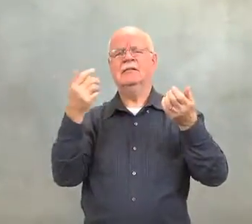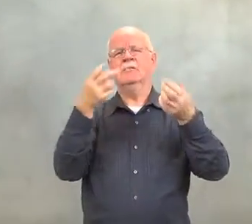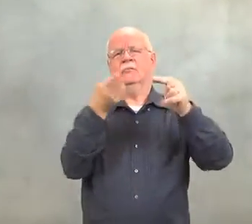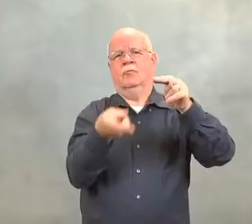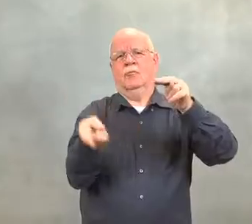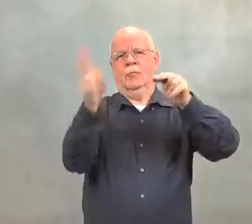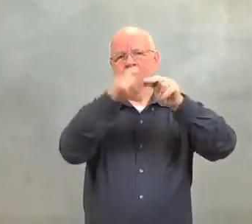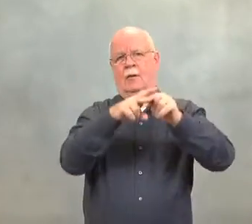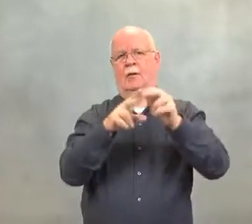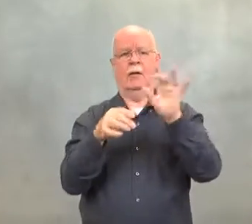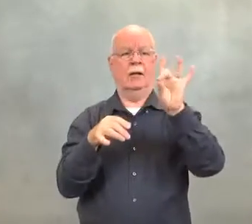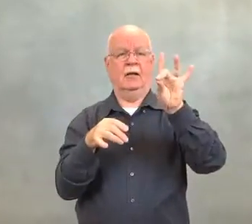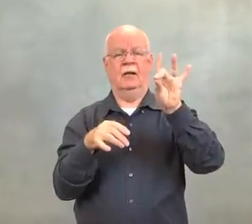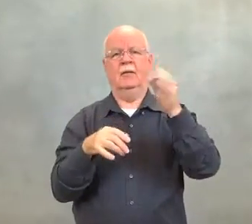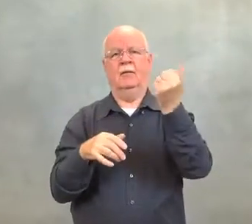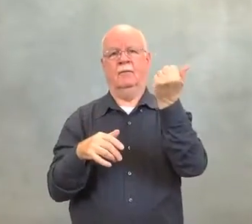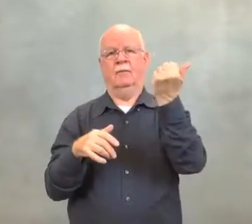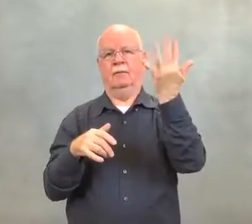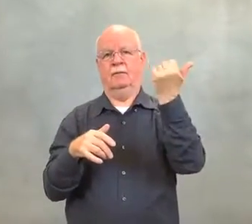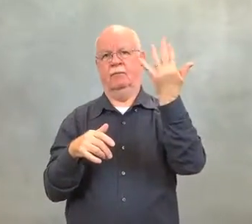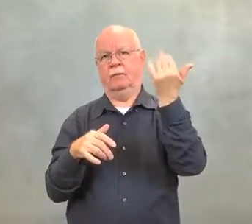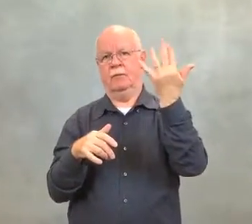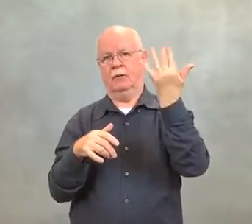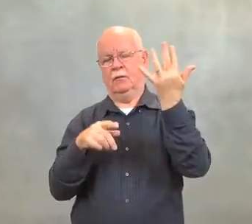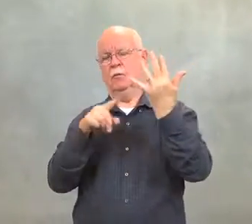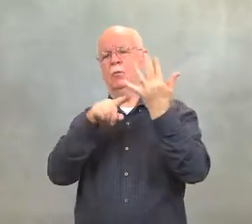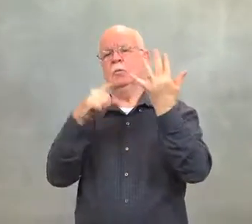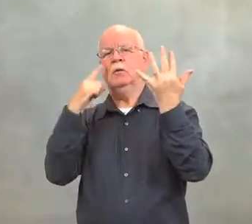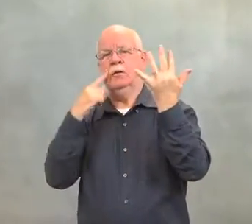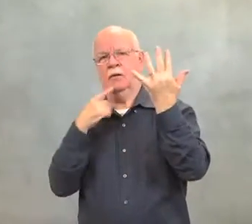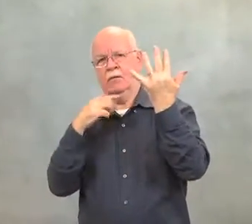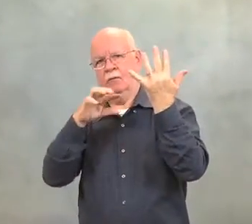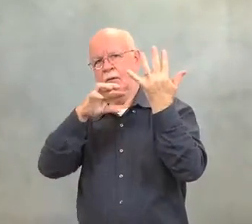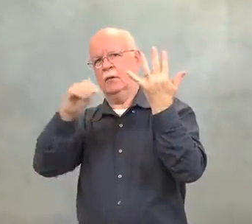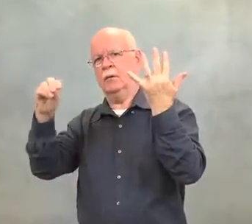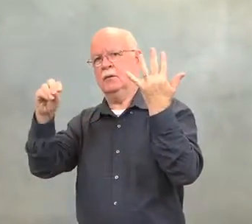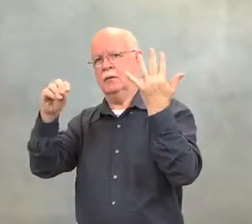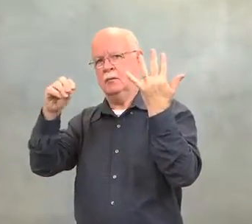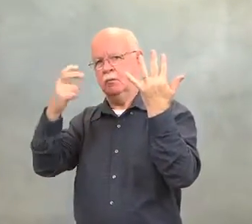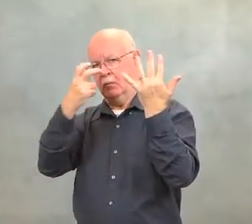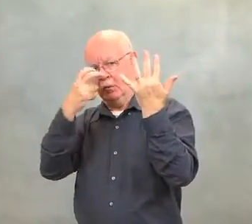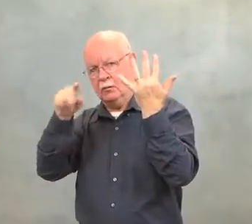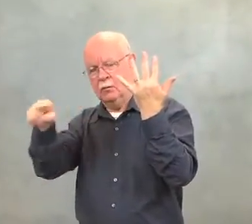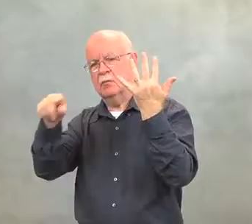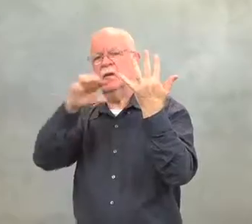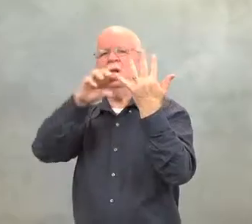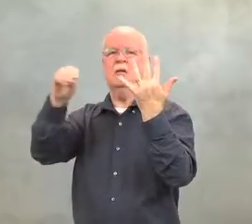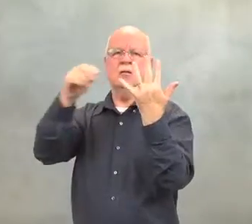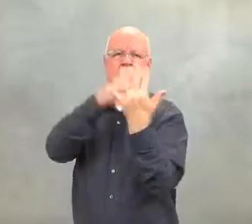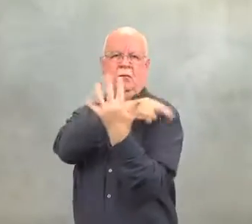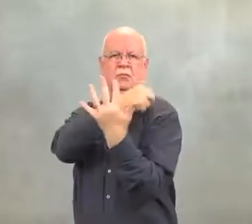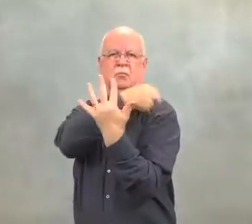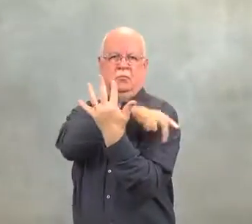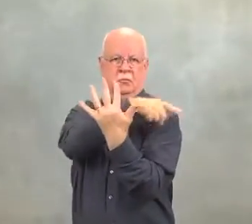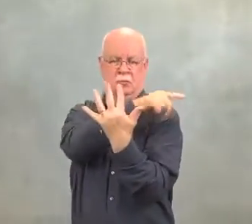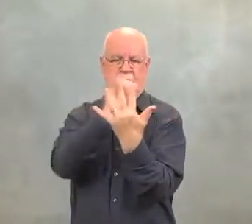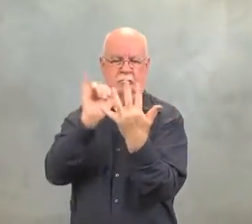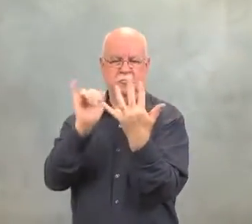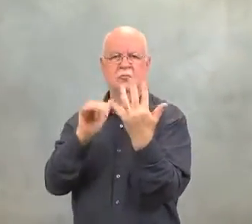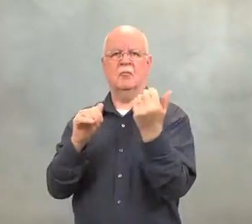so it was increased to 15 sections for both the school and the hospital.